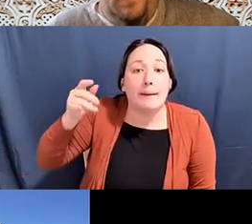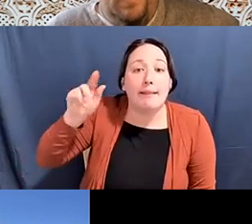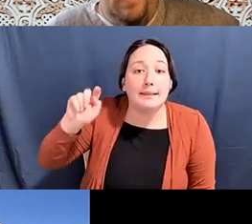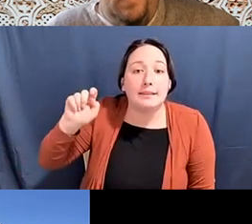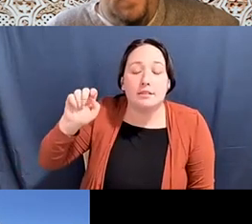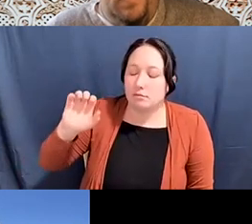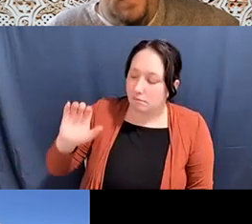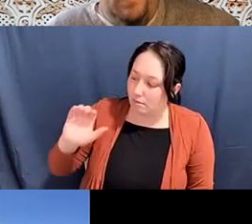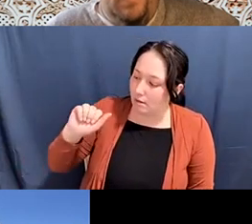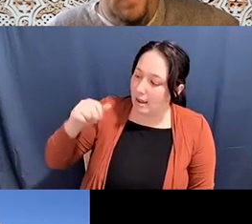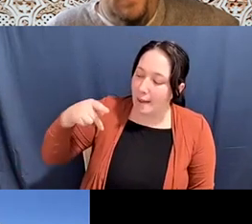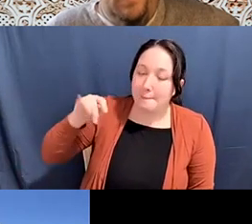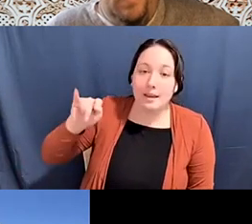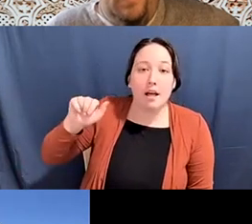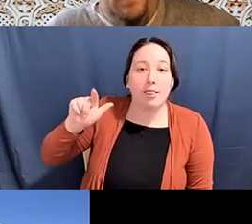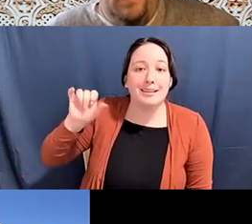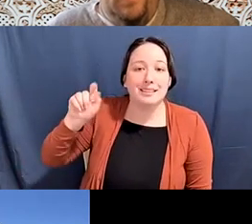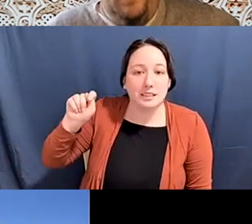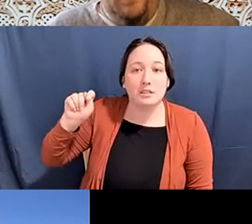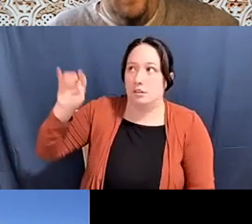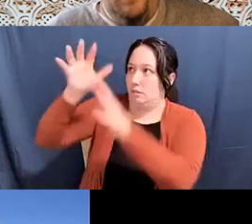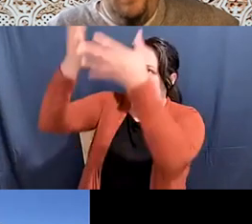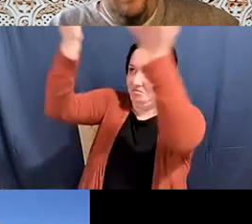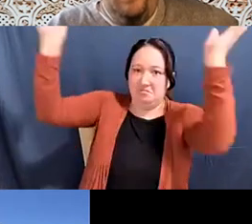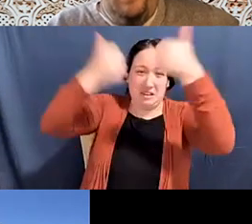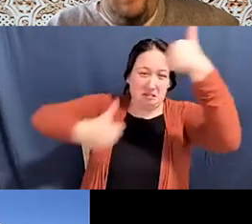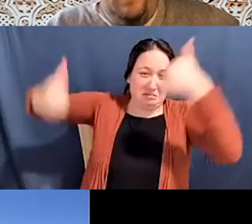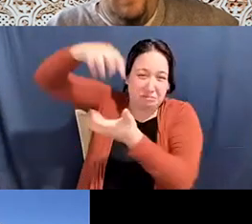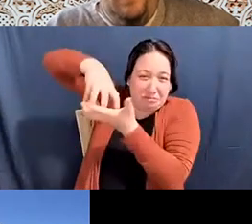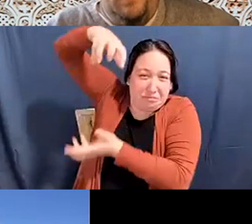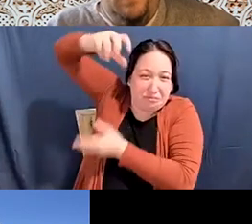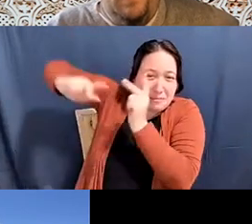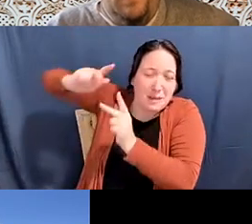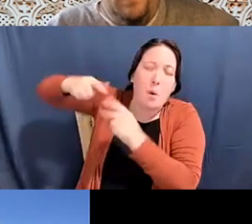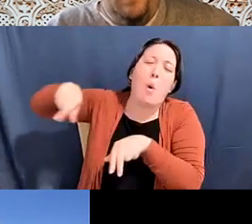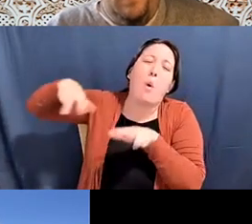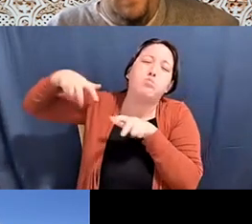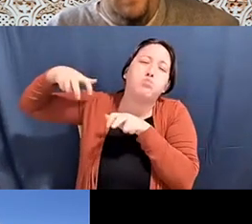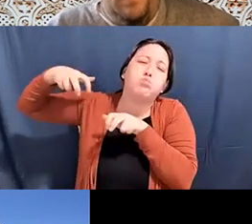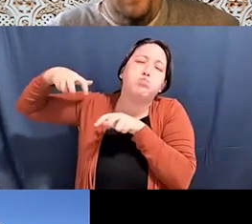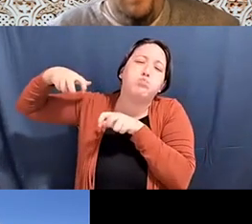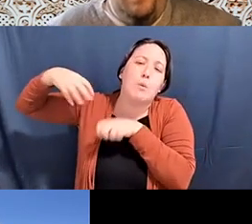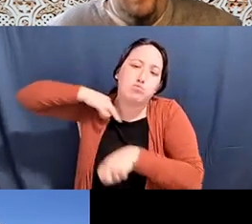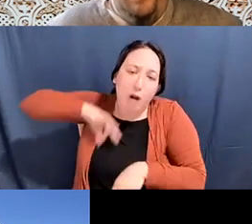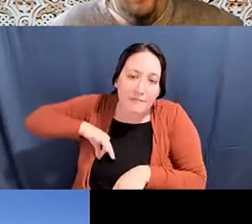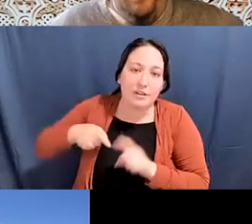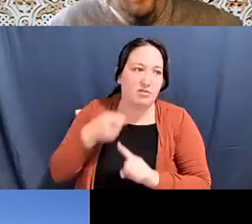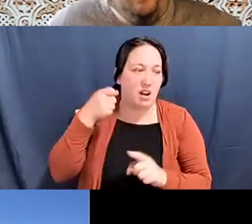pam tau lee: And working people and people of color are suffering the worst, and this is like, I feel, in terms of